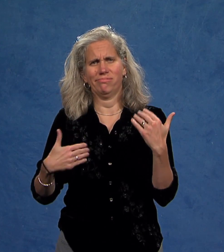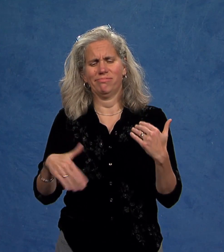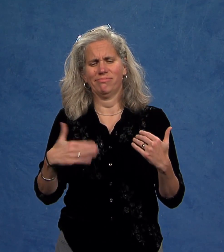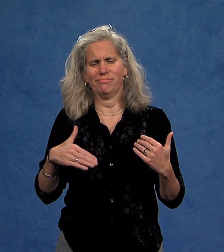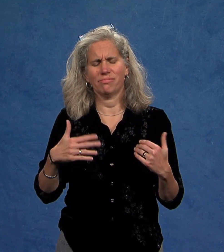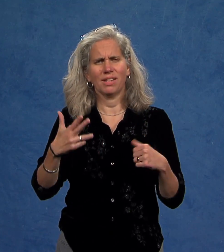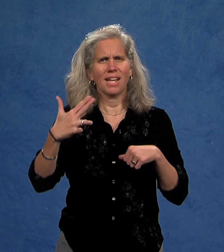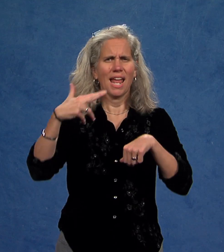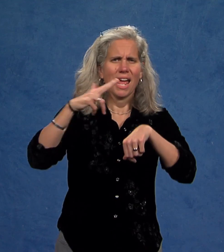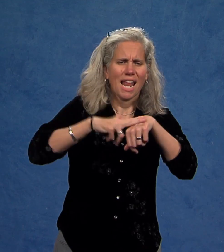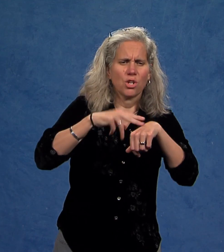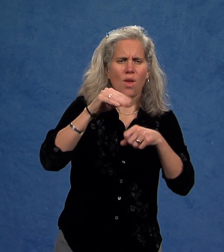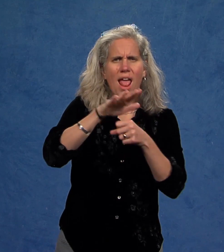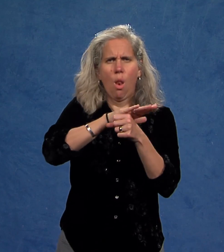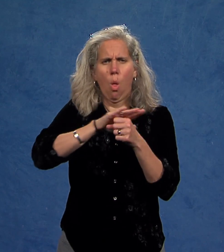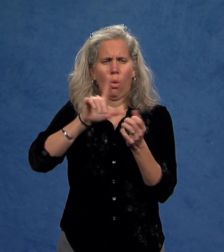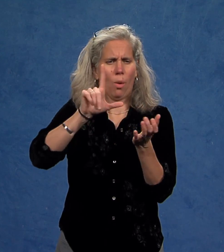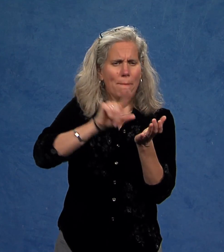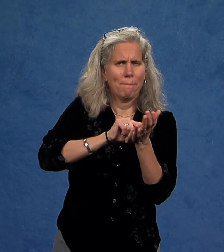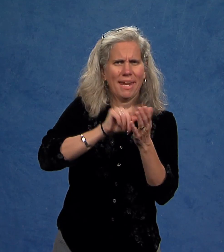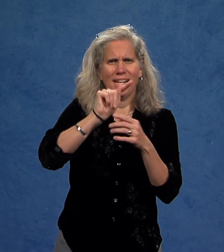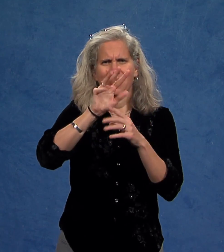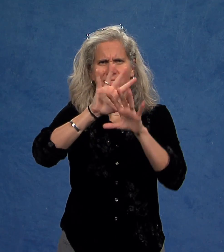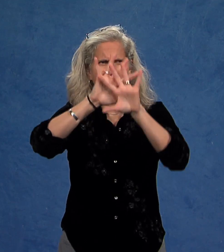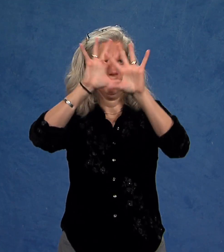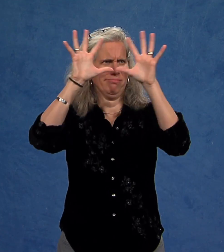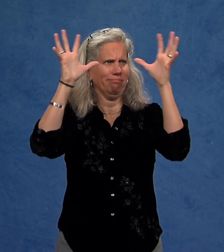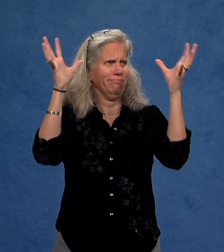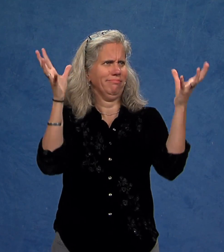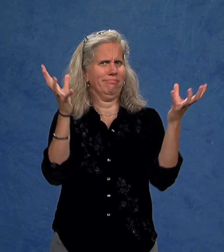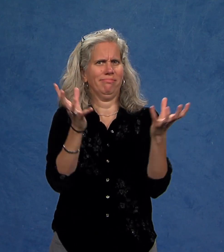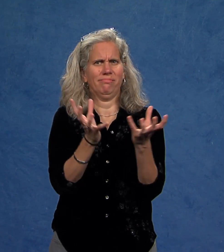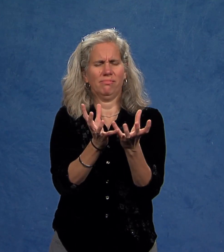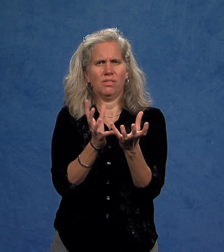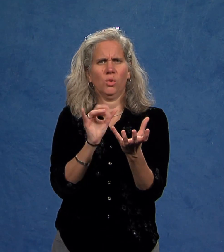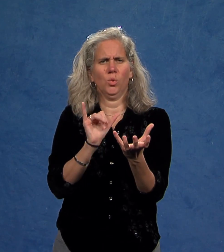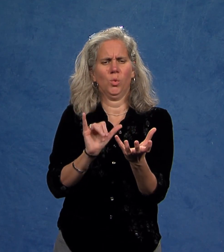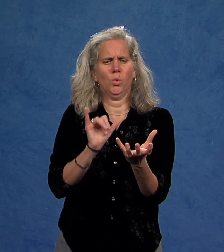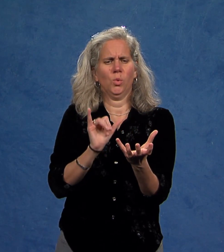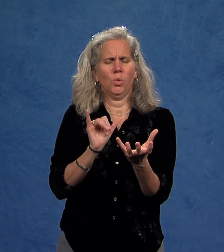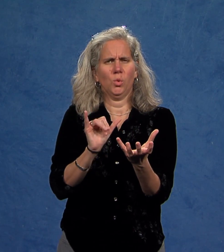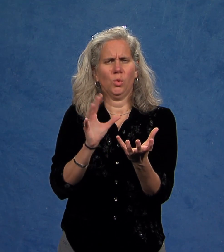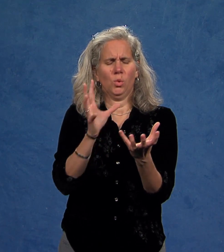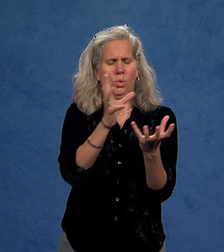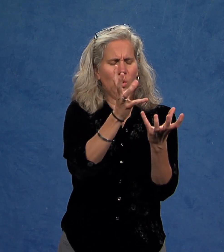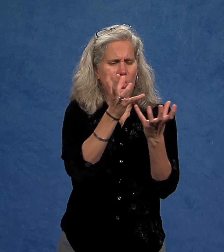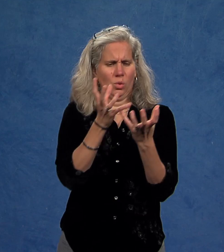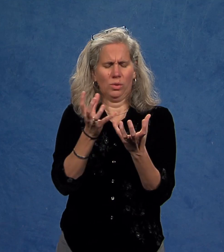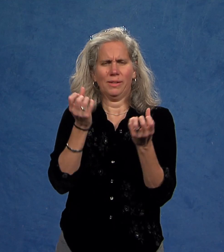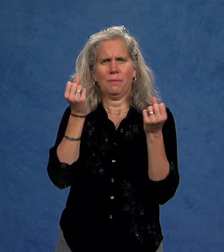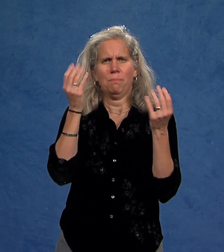Through national and local media, we have learned that this attention has prompted colleges